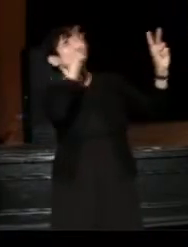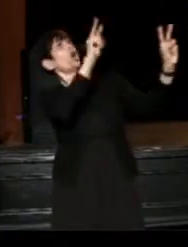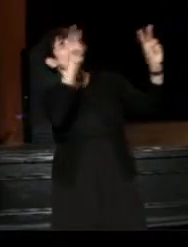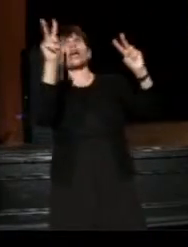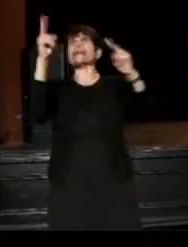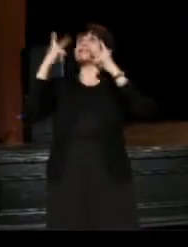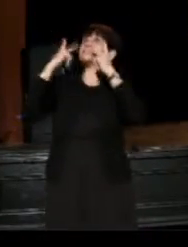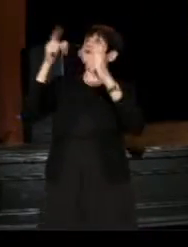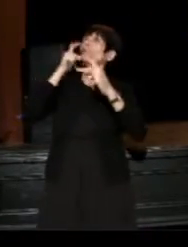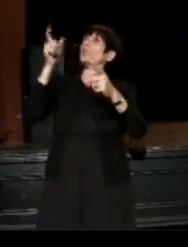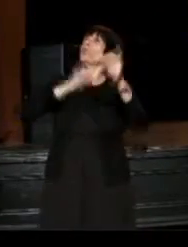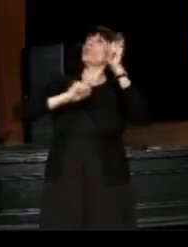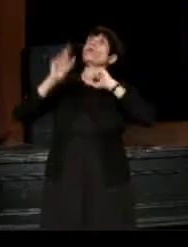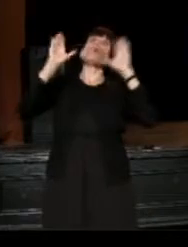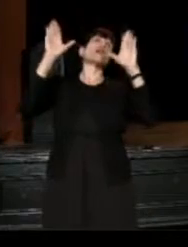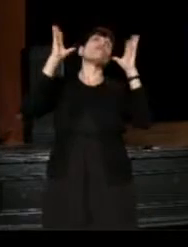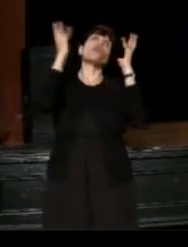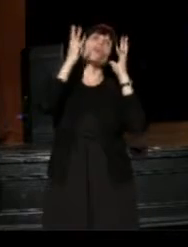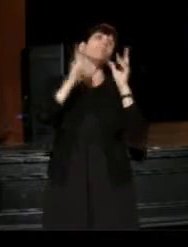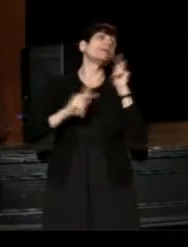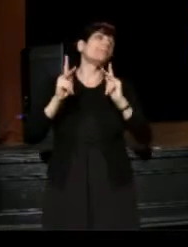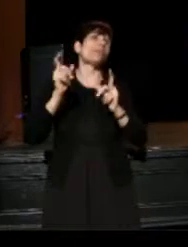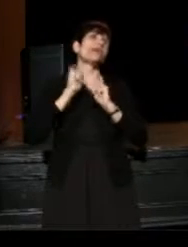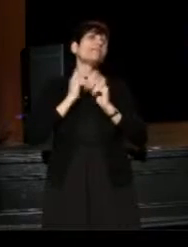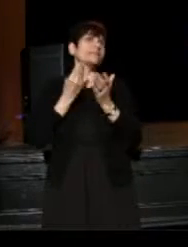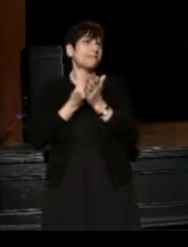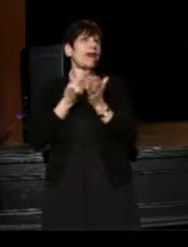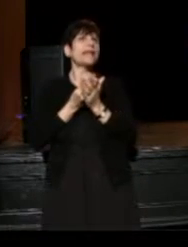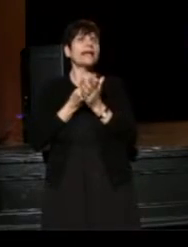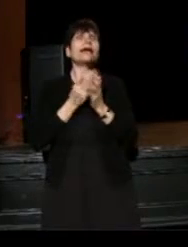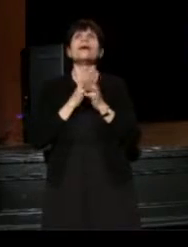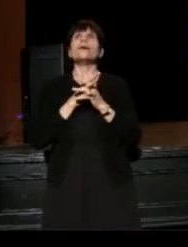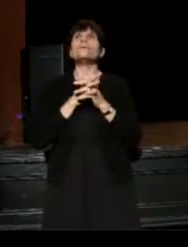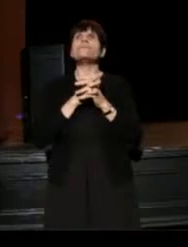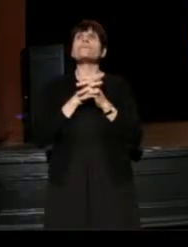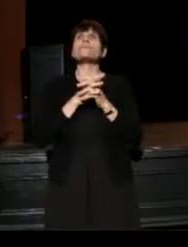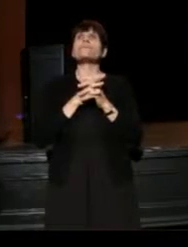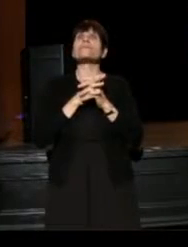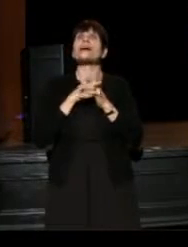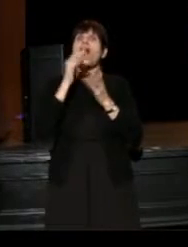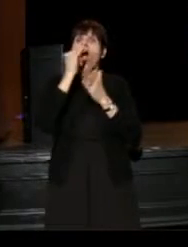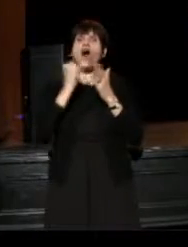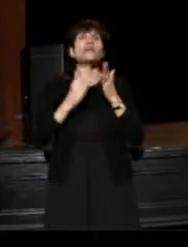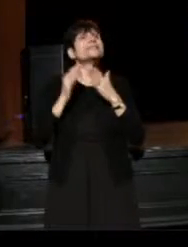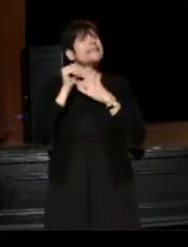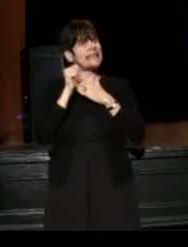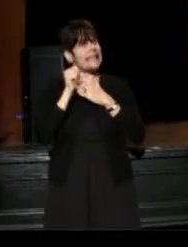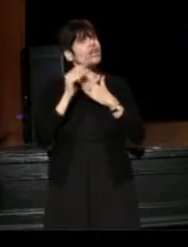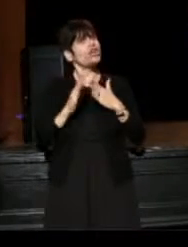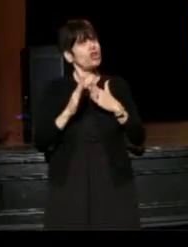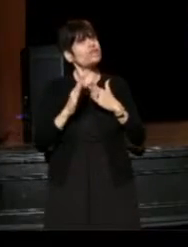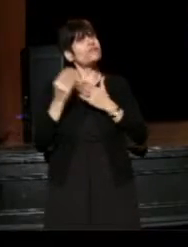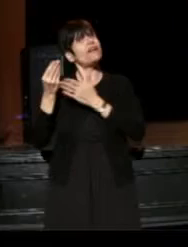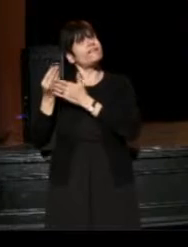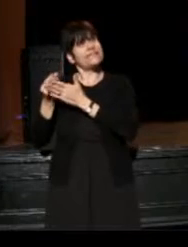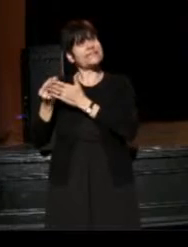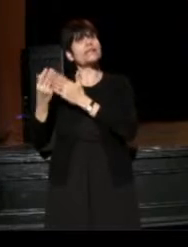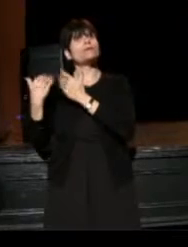this really wonderful people, and I think that part of our job as artist leaders, while being fiscal responsible, is